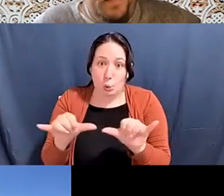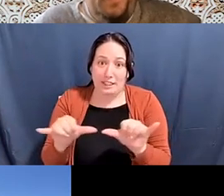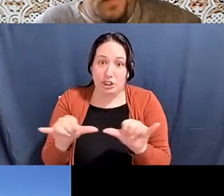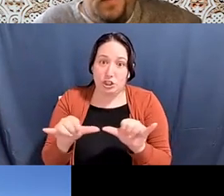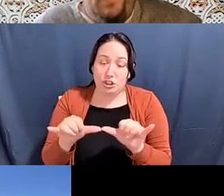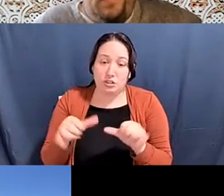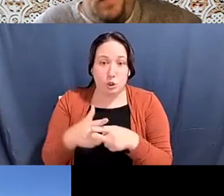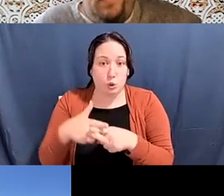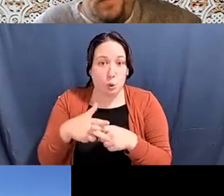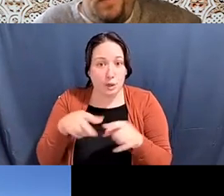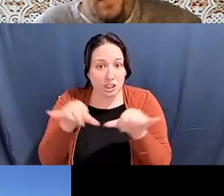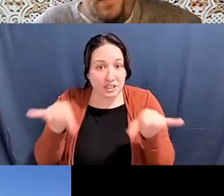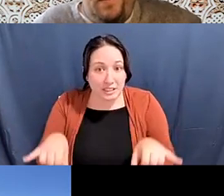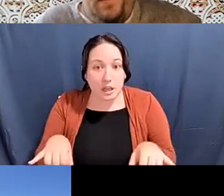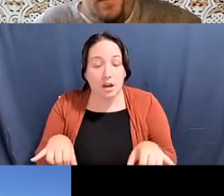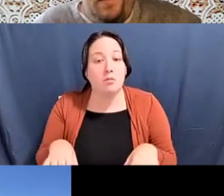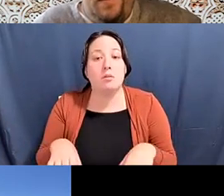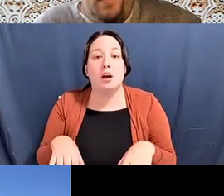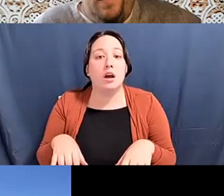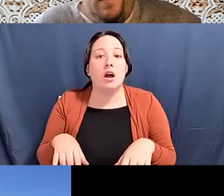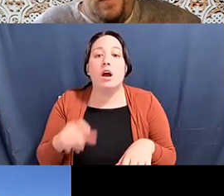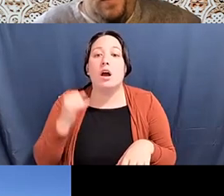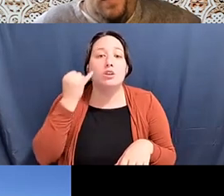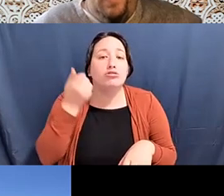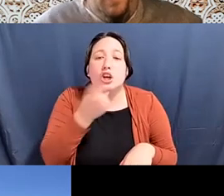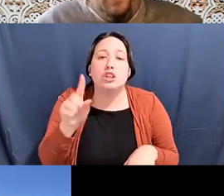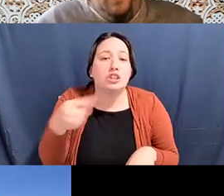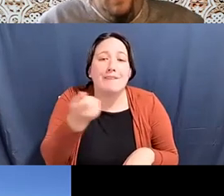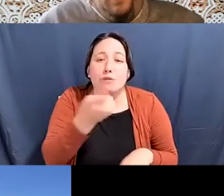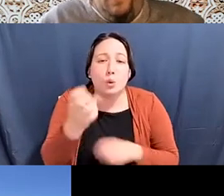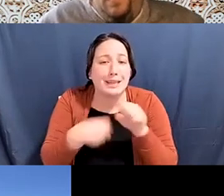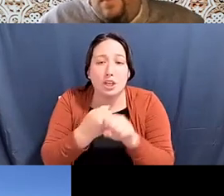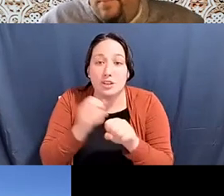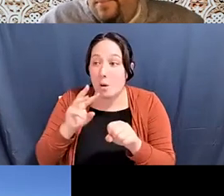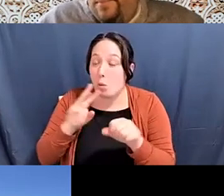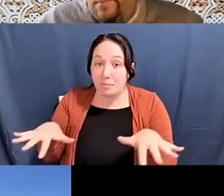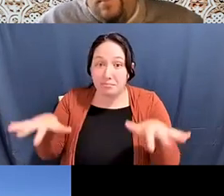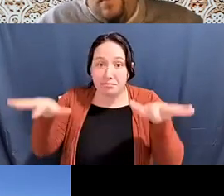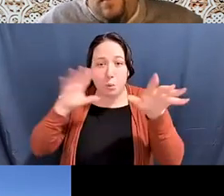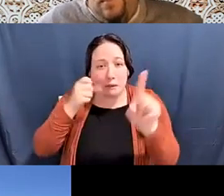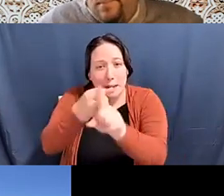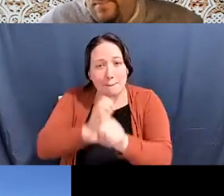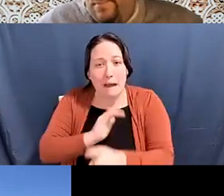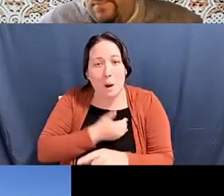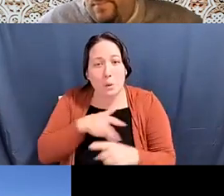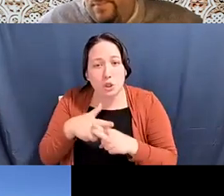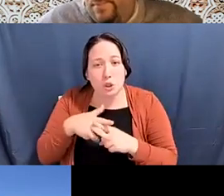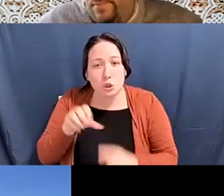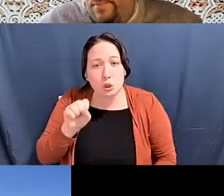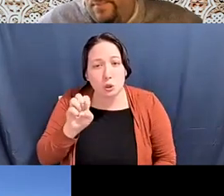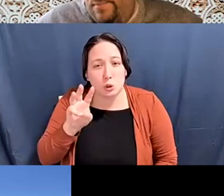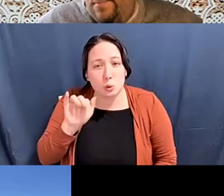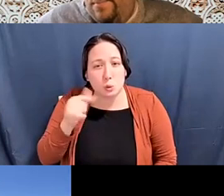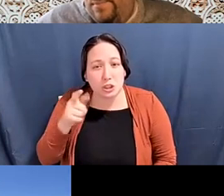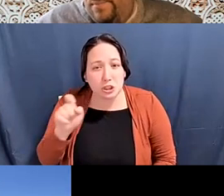pam tau lee: And if it just in a couple of years, the rising level is going to impact the sewage in Chinatown, that means the sewage is going to back up.